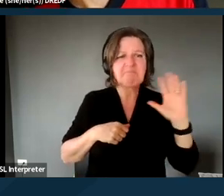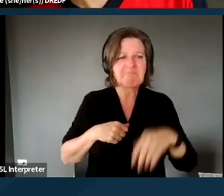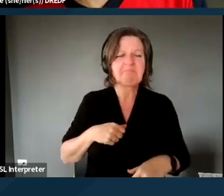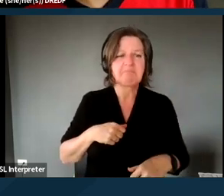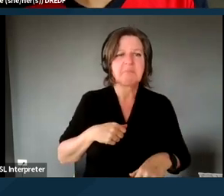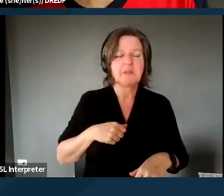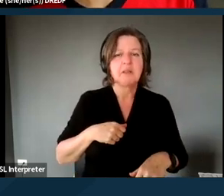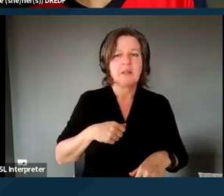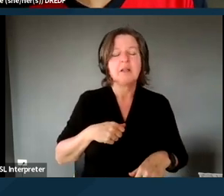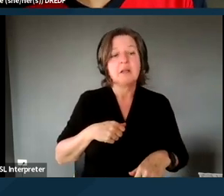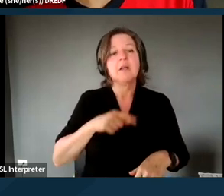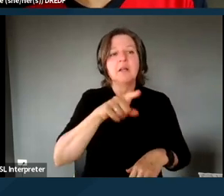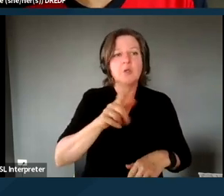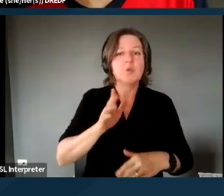yes, the interventions and behaviors,